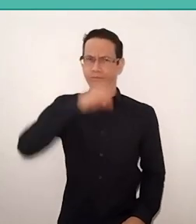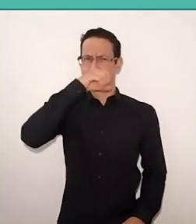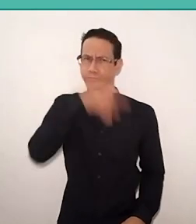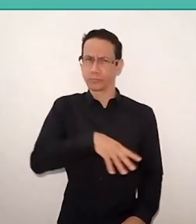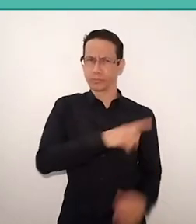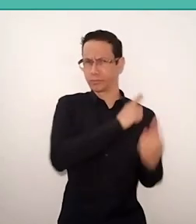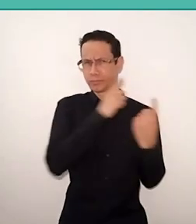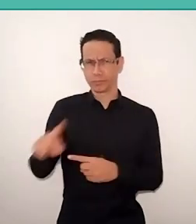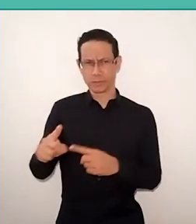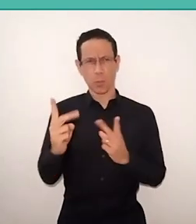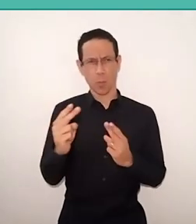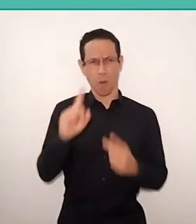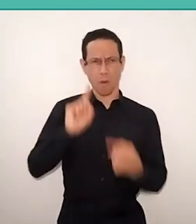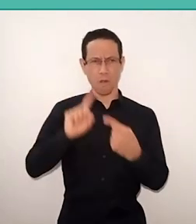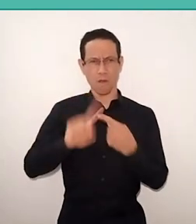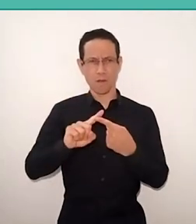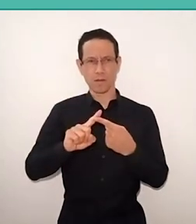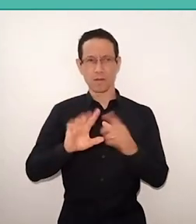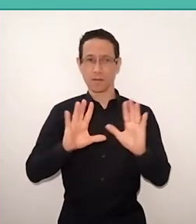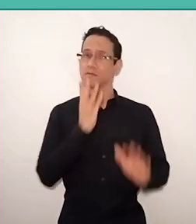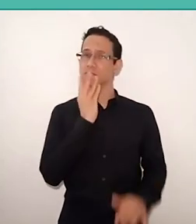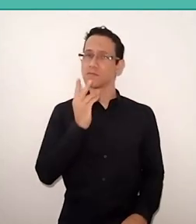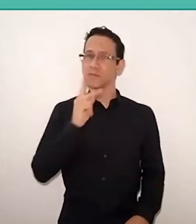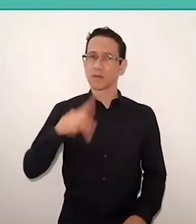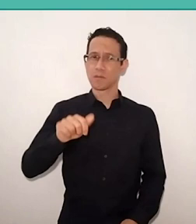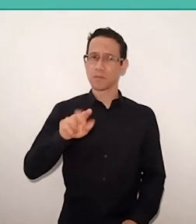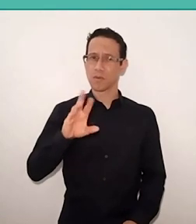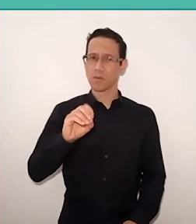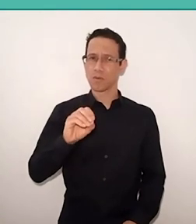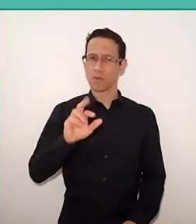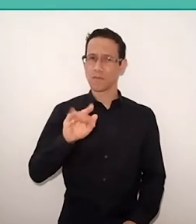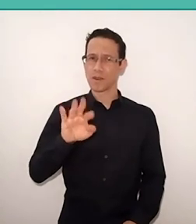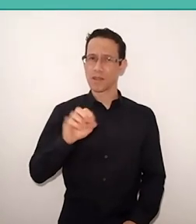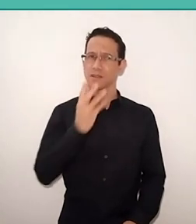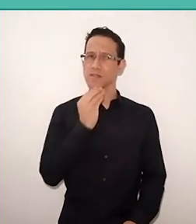And then Paulo Freire says: "Of course it's very difficult